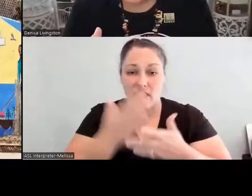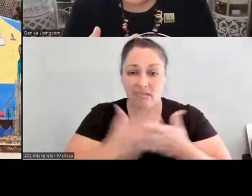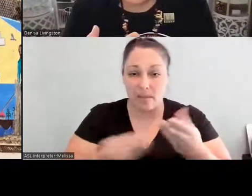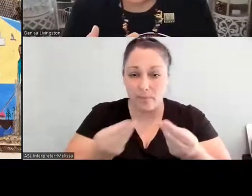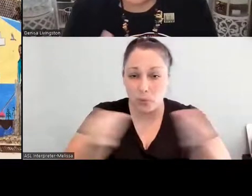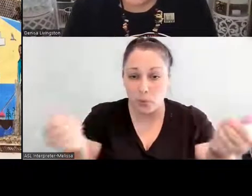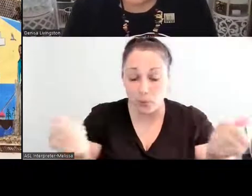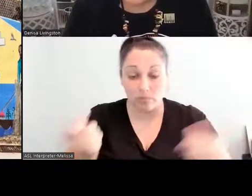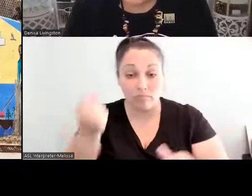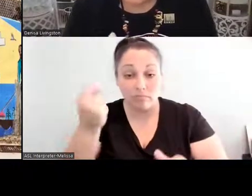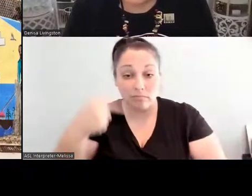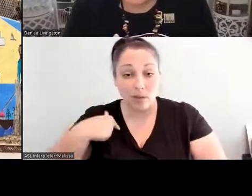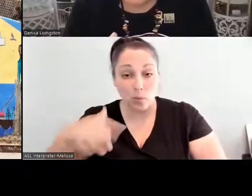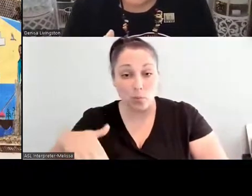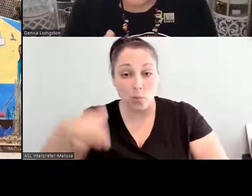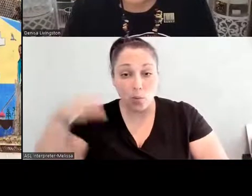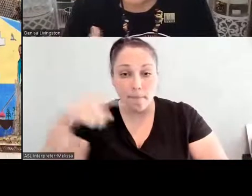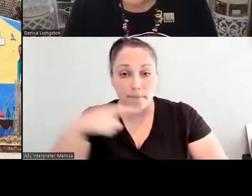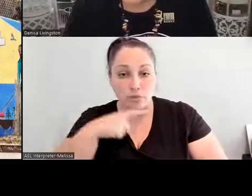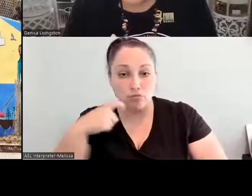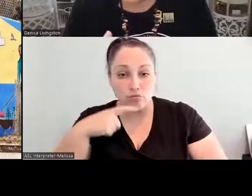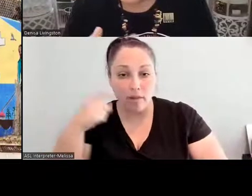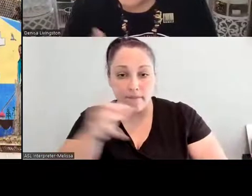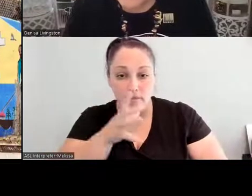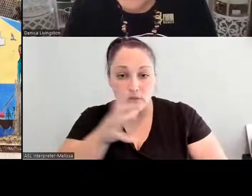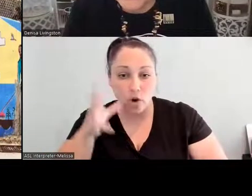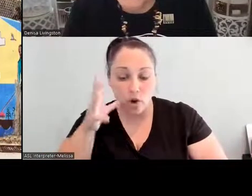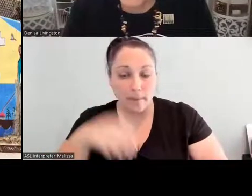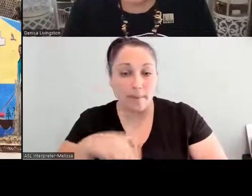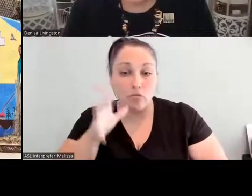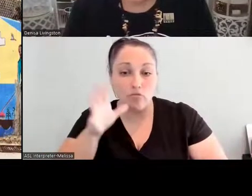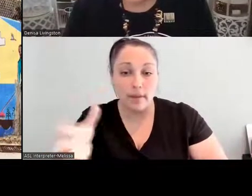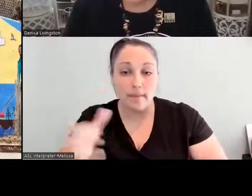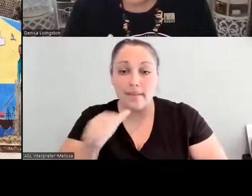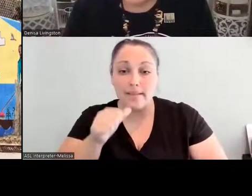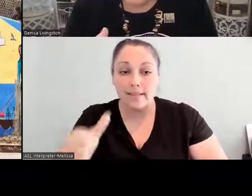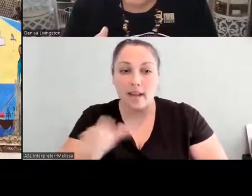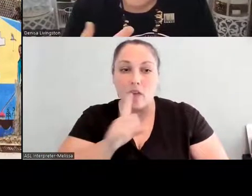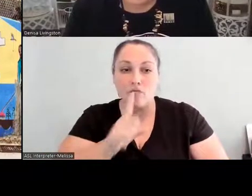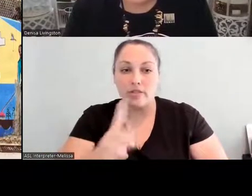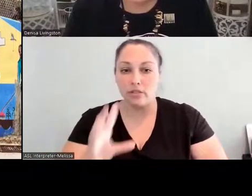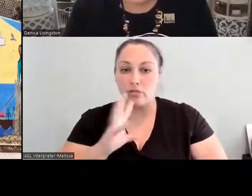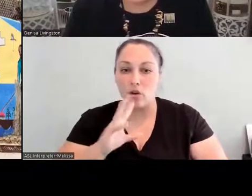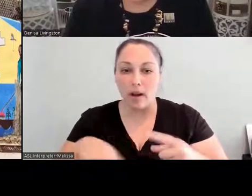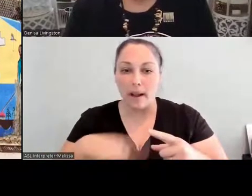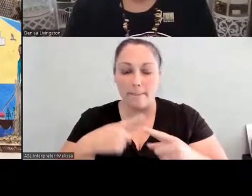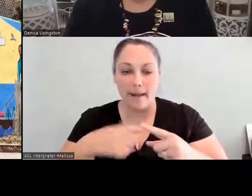know, and Grandma, you know, really not speaking about the resiliency of it, but speaking about how we'll be able to